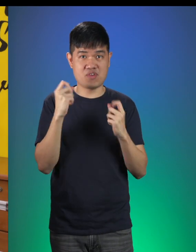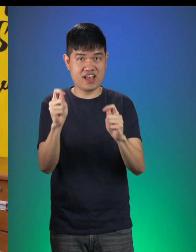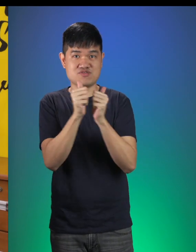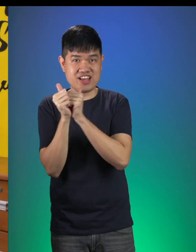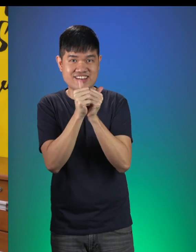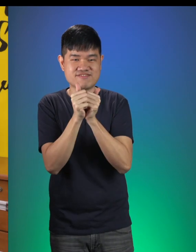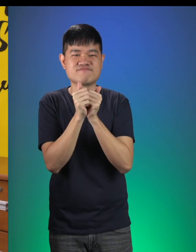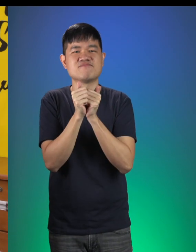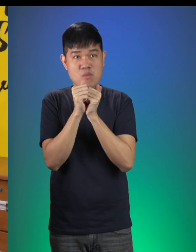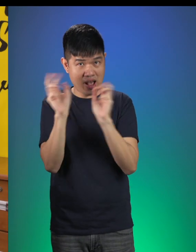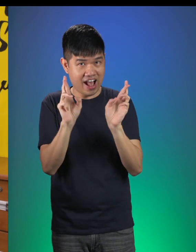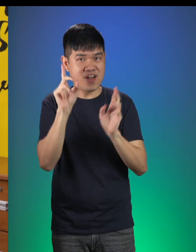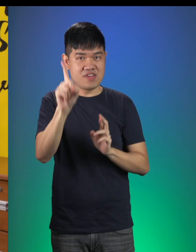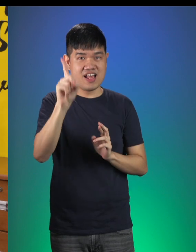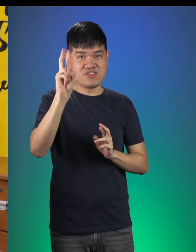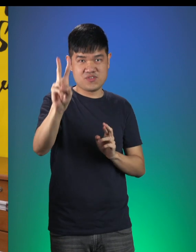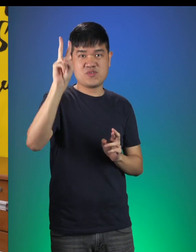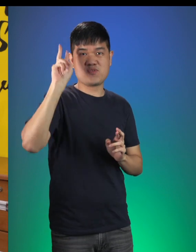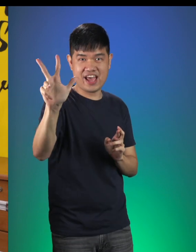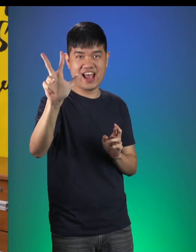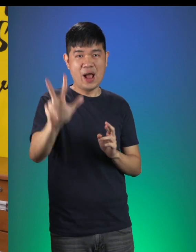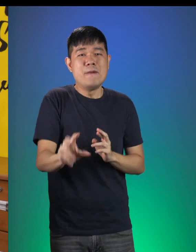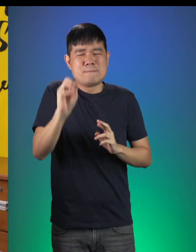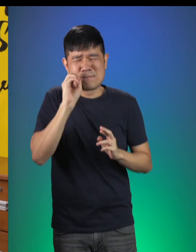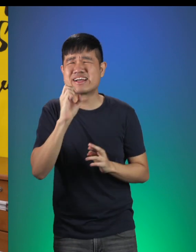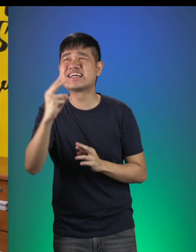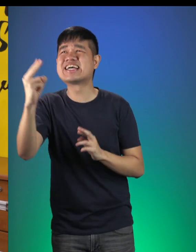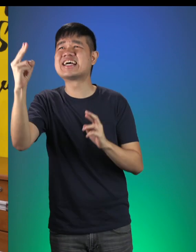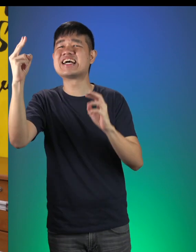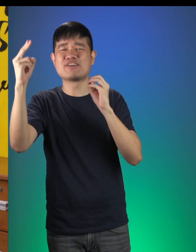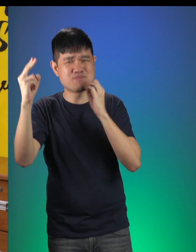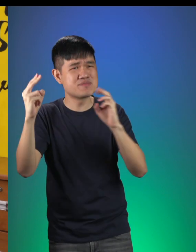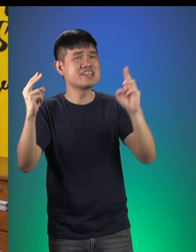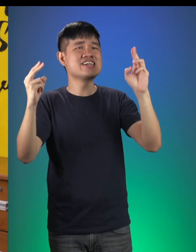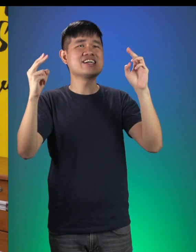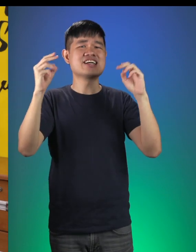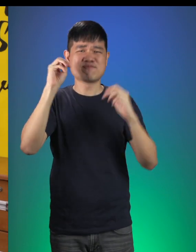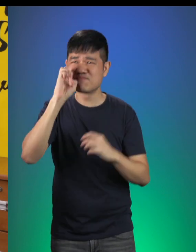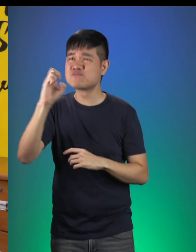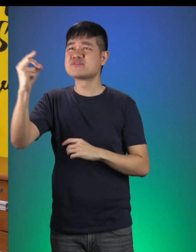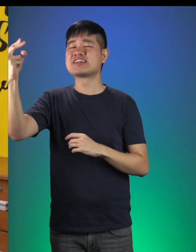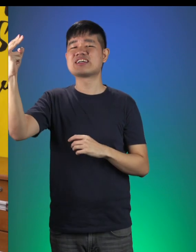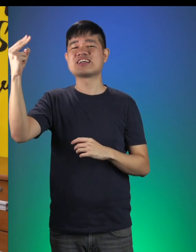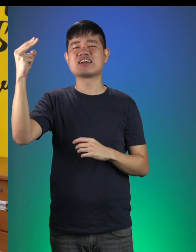Ready? One, two, three. “Meeeeehhhh! Meeeeehhhh! Meeeeehhhh!”